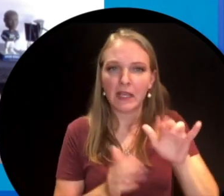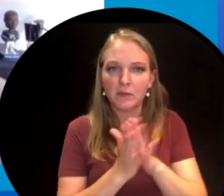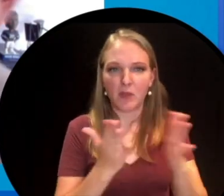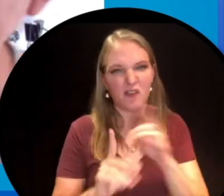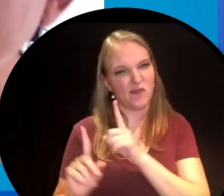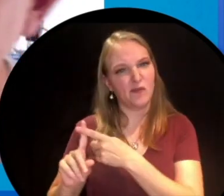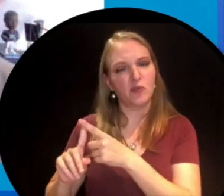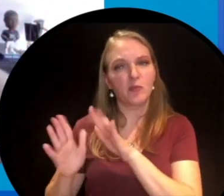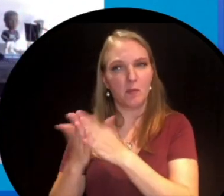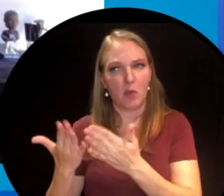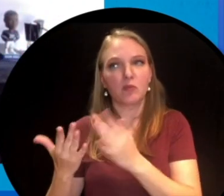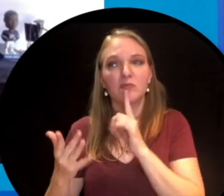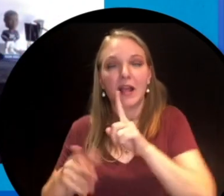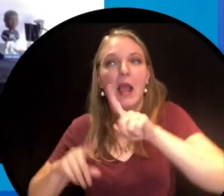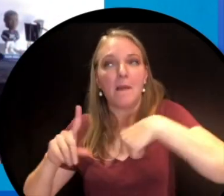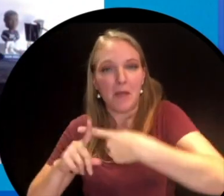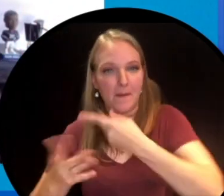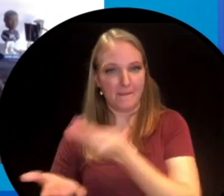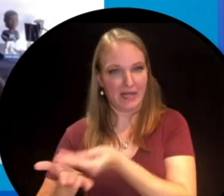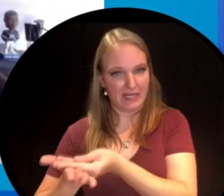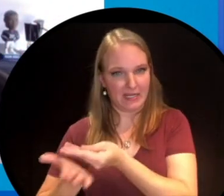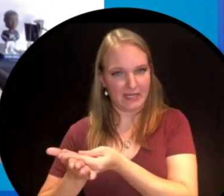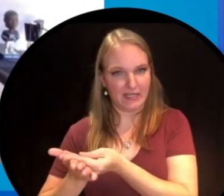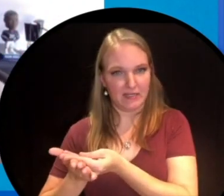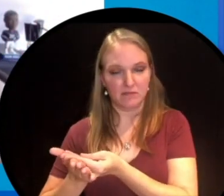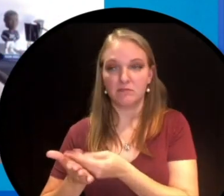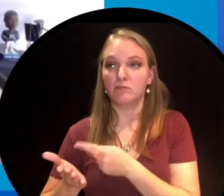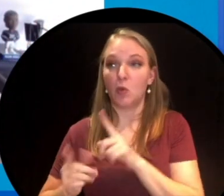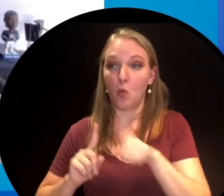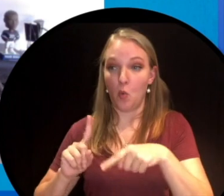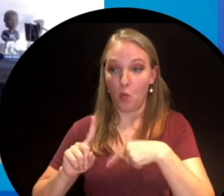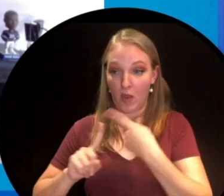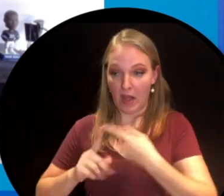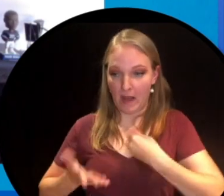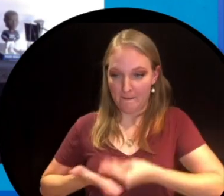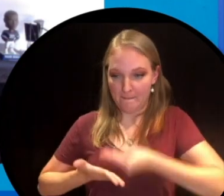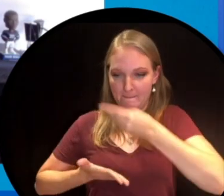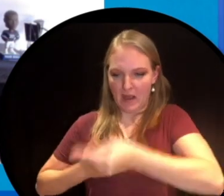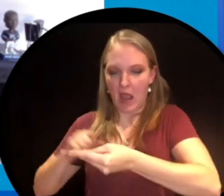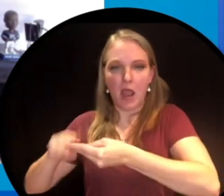the first book I guess you could say was about money and where it goes when you like buy stuff,